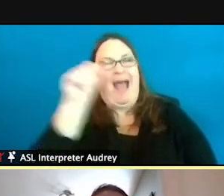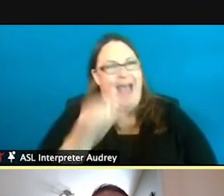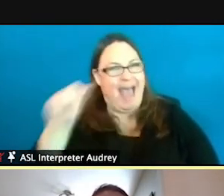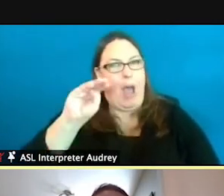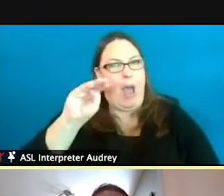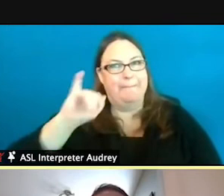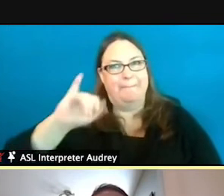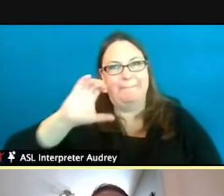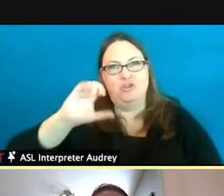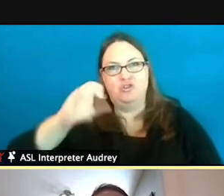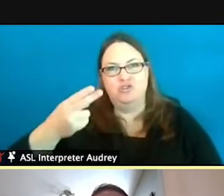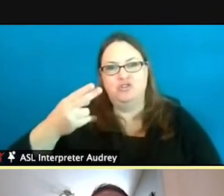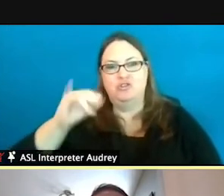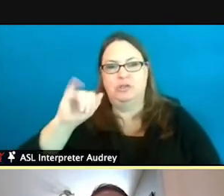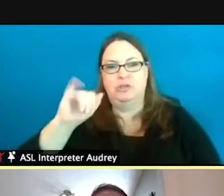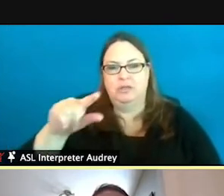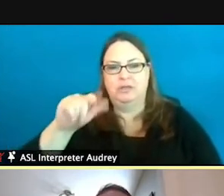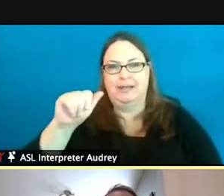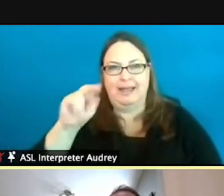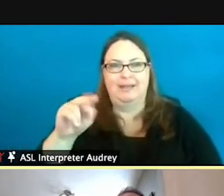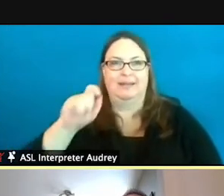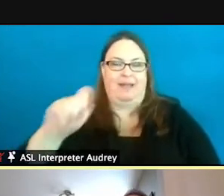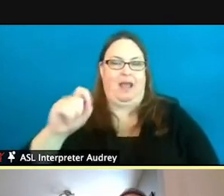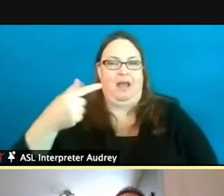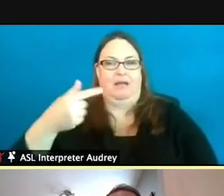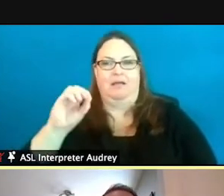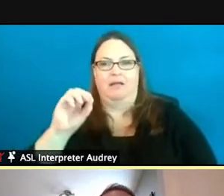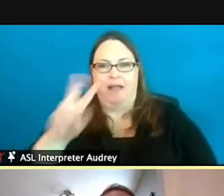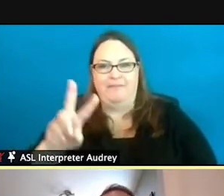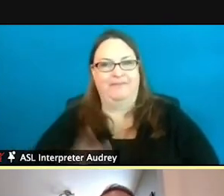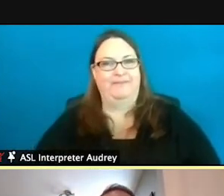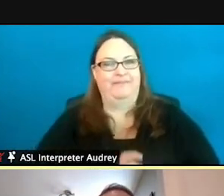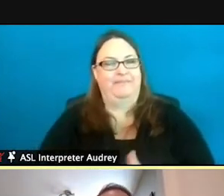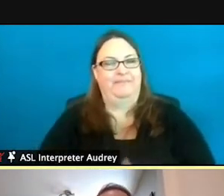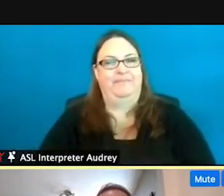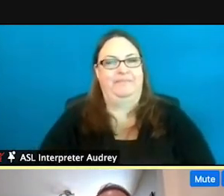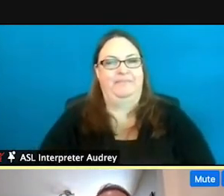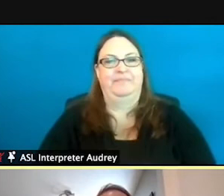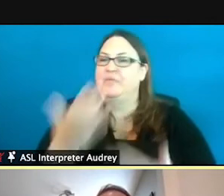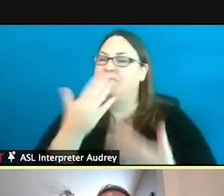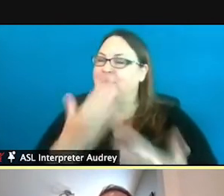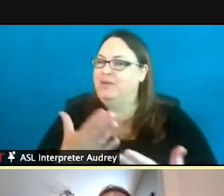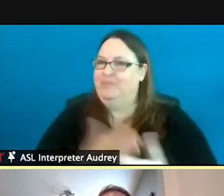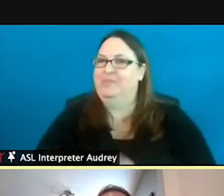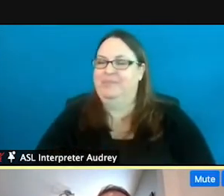a harrisc9@michigan.gov. Thank you very much.